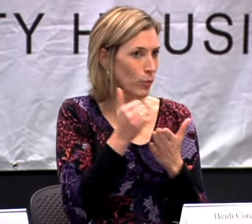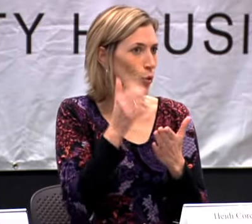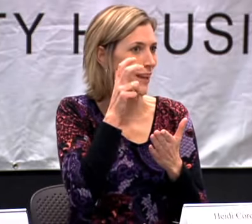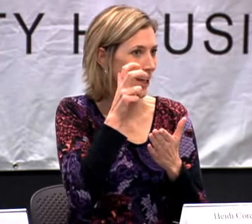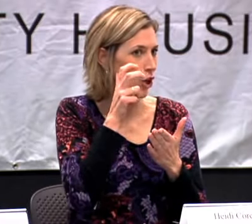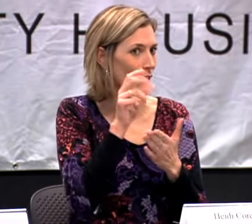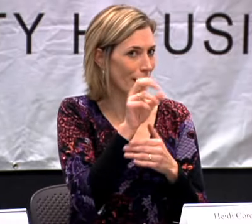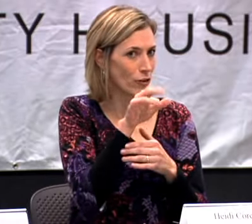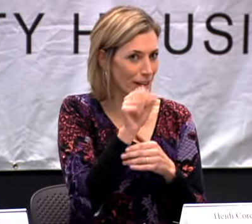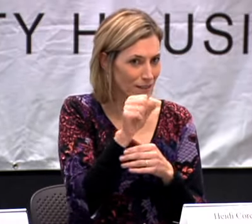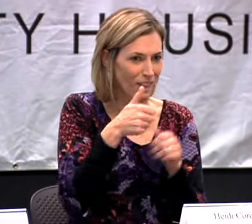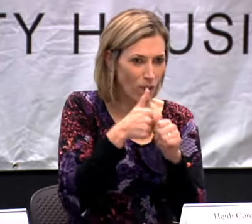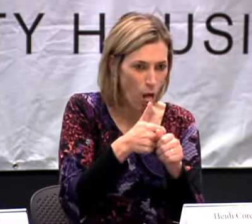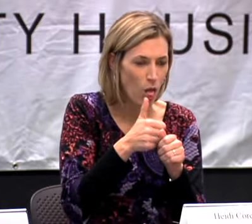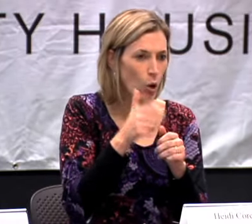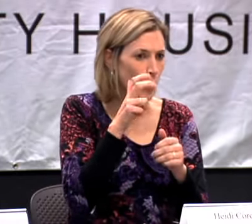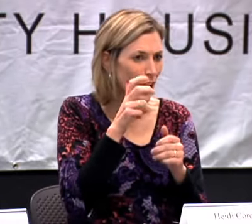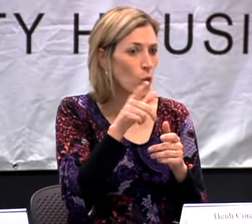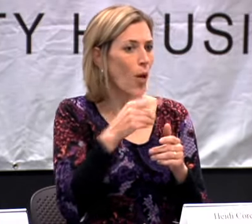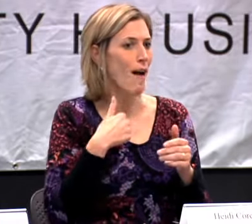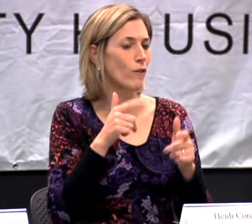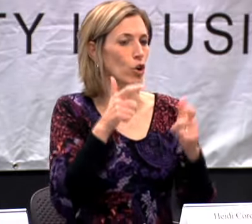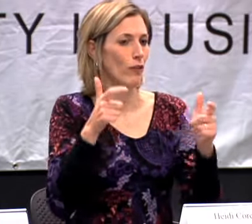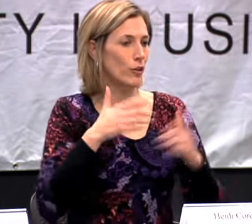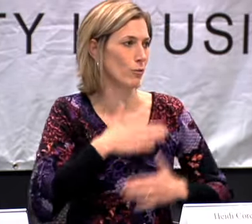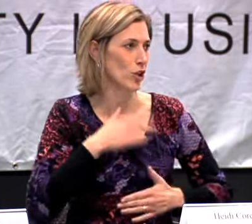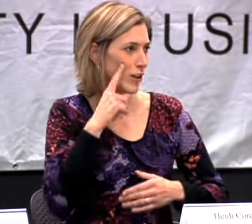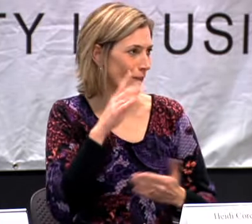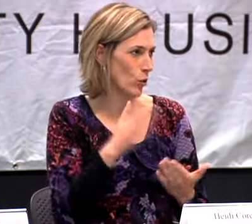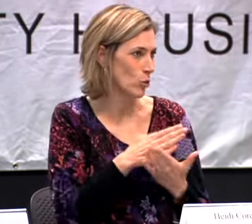COCHLEAR IMPLANT THAT WILL HELP YOU HEAR THE LYRICS AND YOU CAN FOLLOW